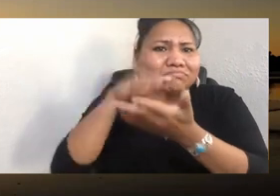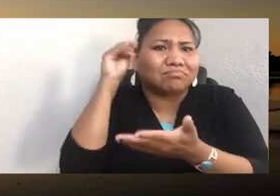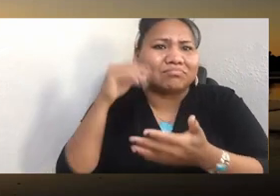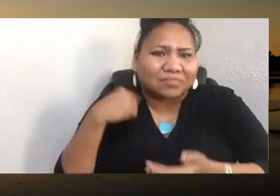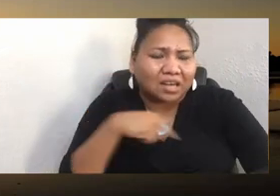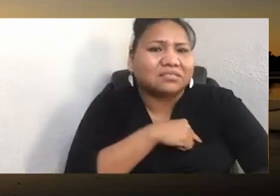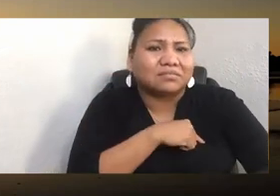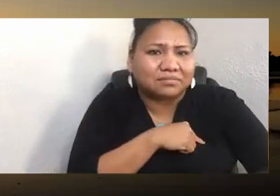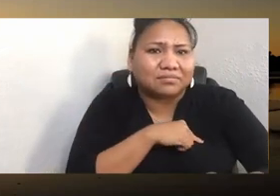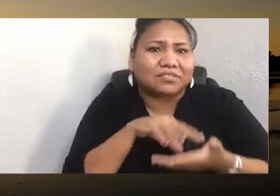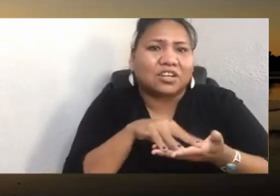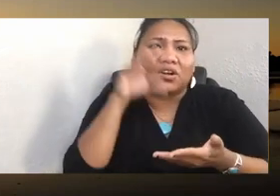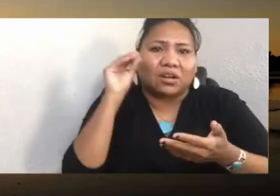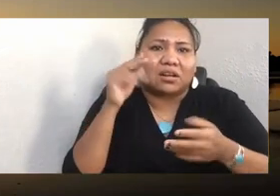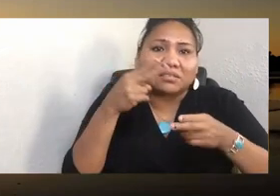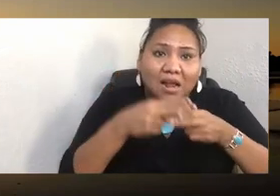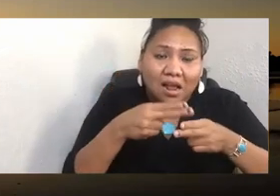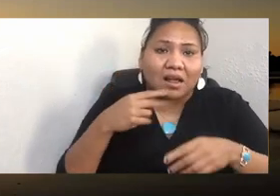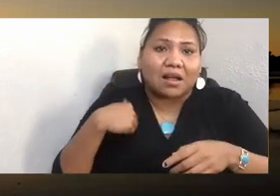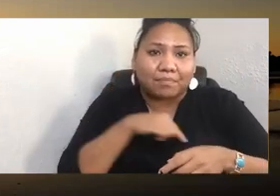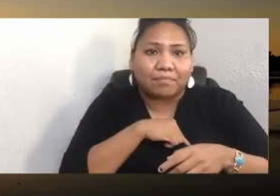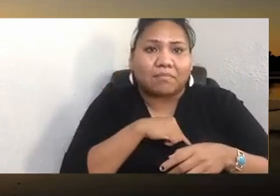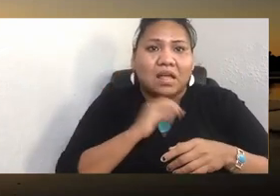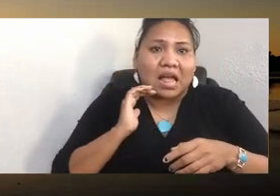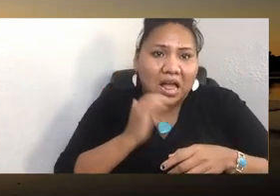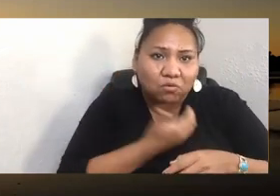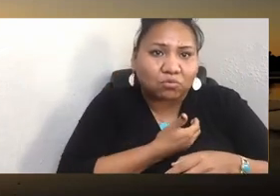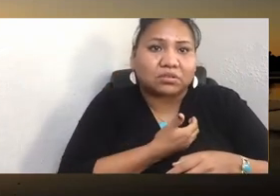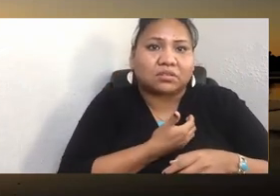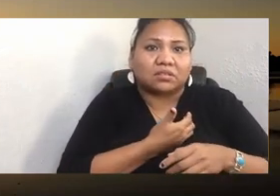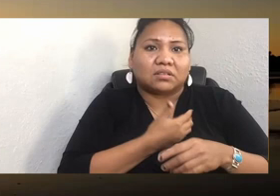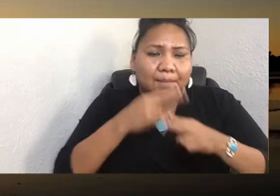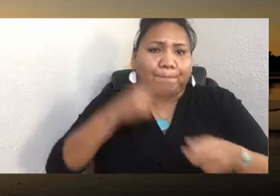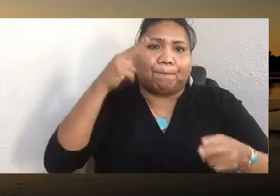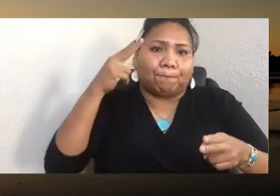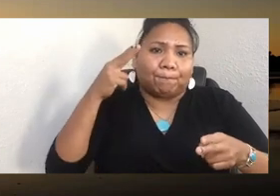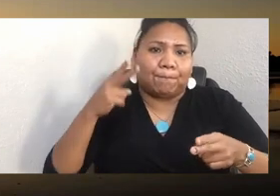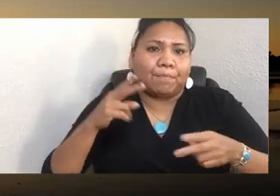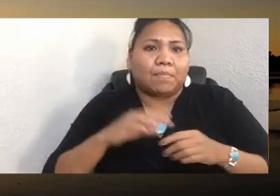Say it in our tongue. As my friend Marilyn says, one word spoken